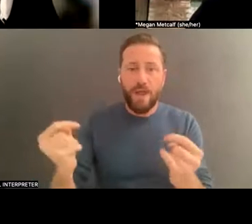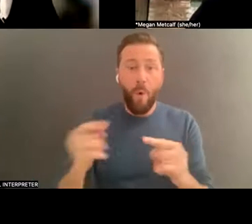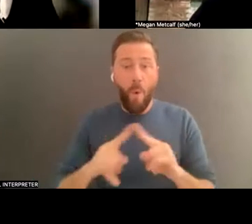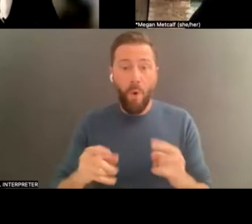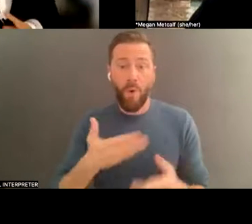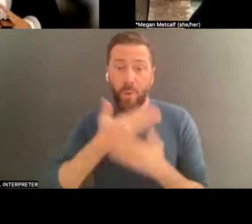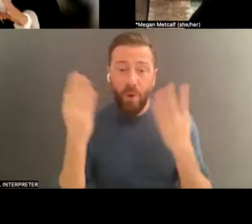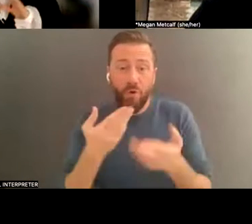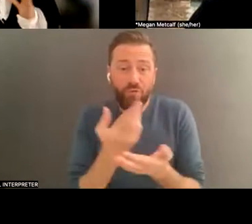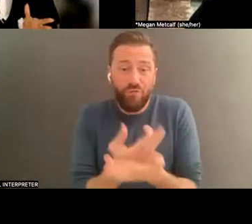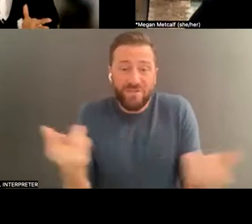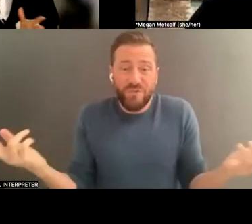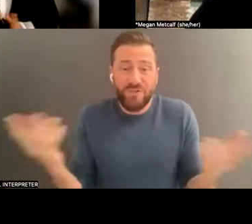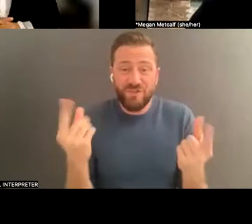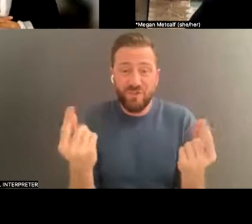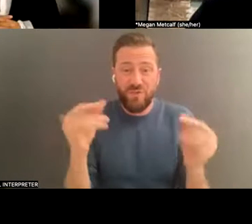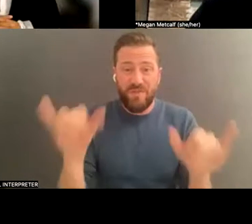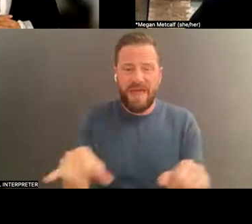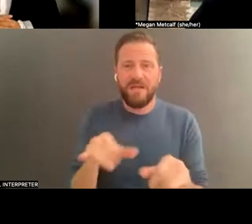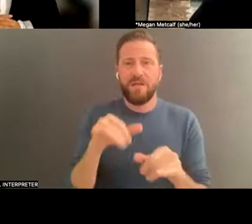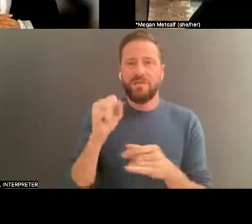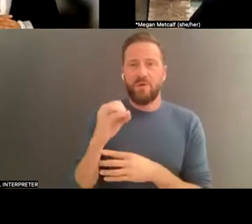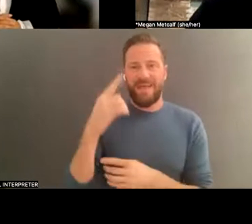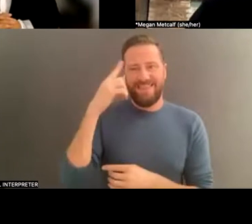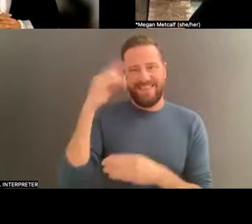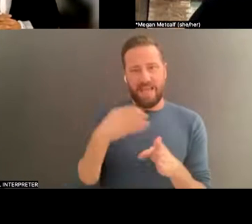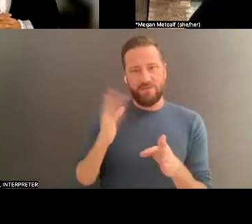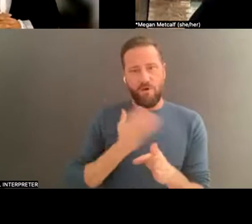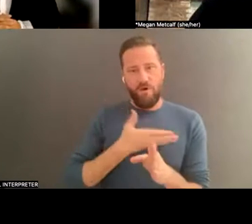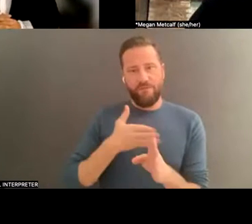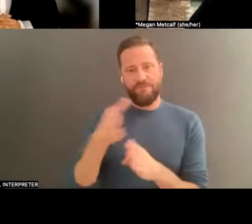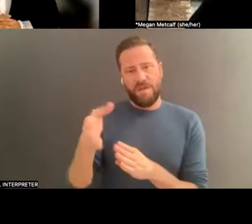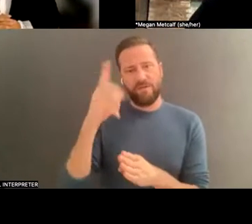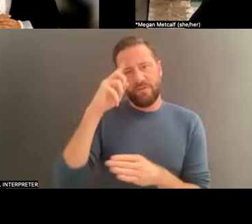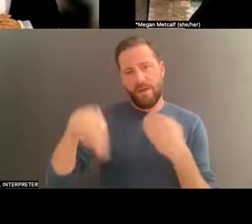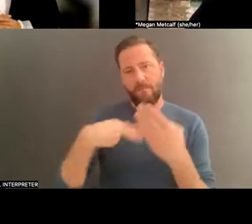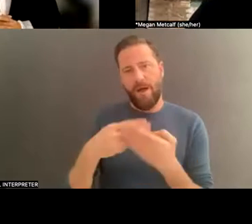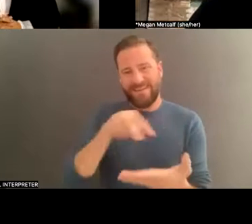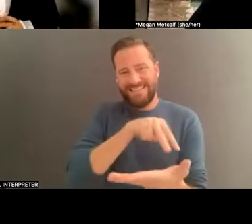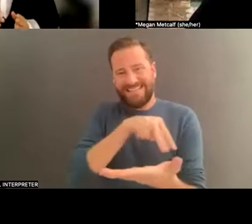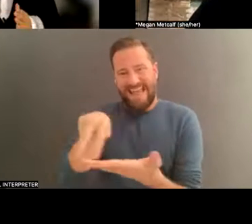as a field, to think of dance preservation